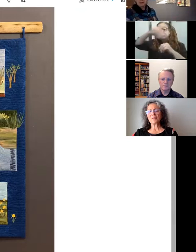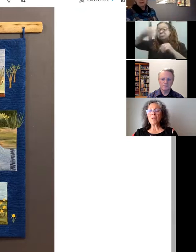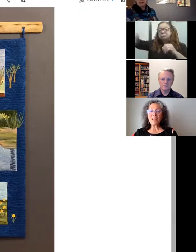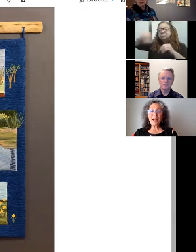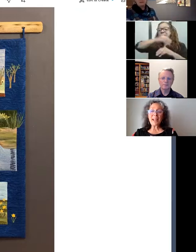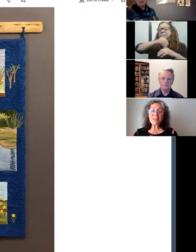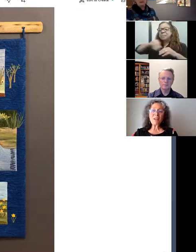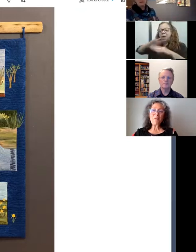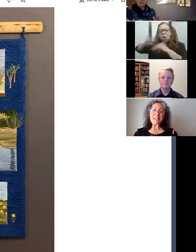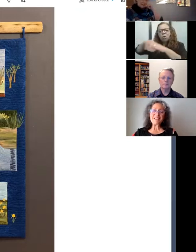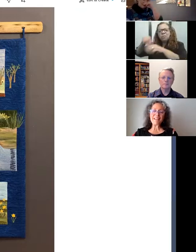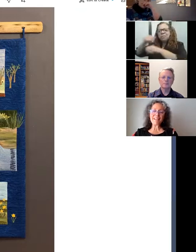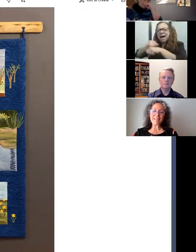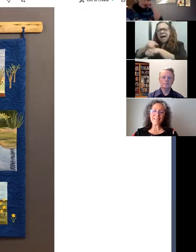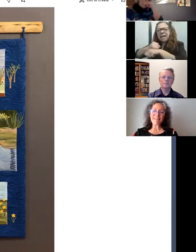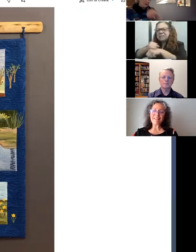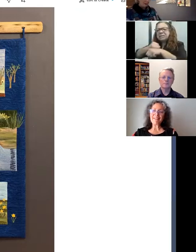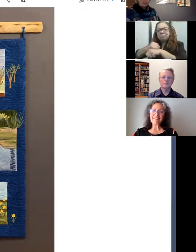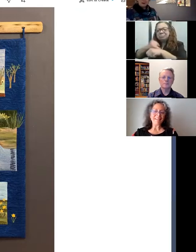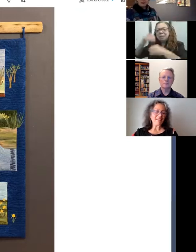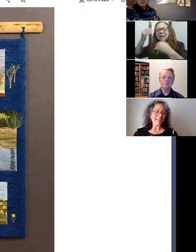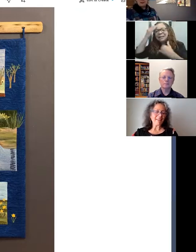really, I had no idea. Oh it's quite amazing,